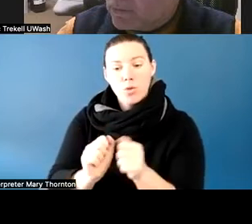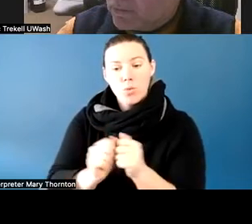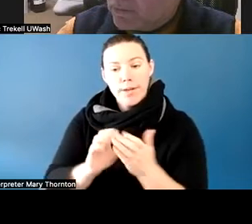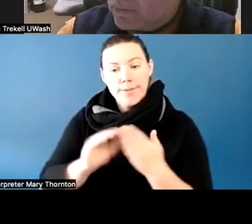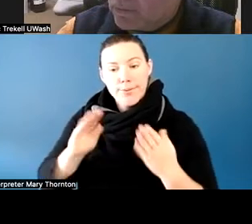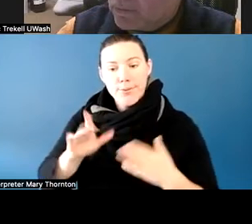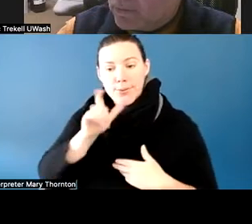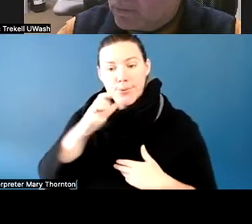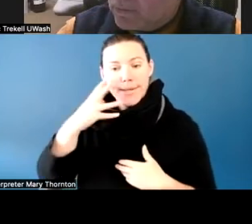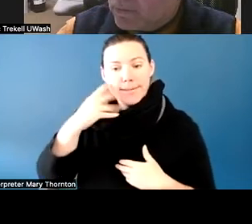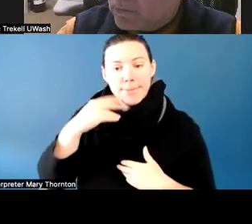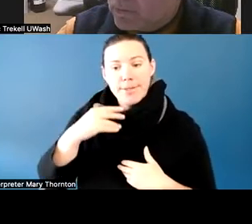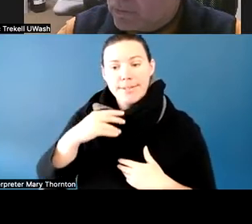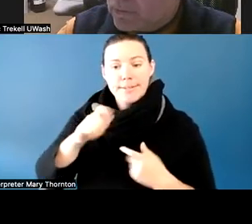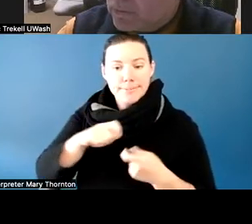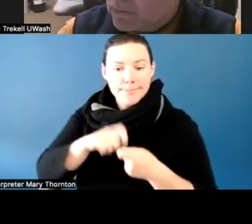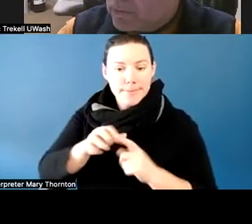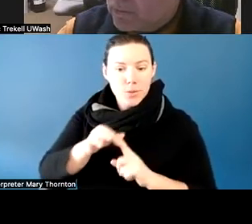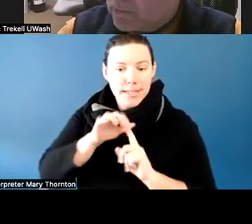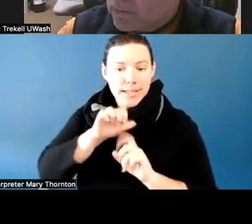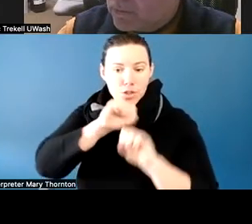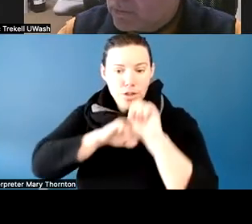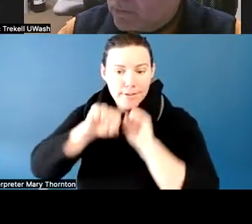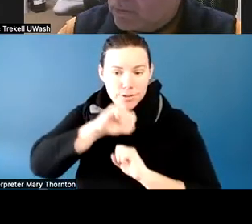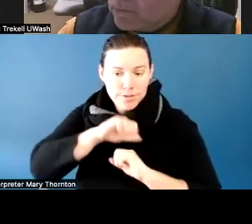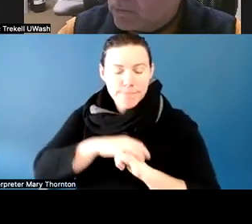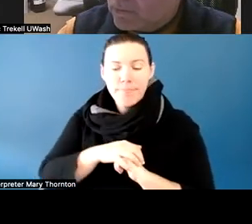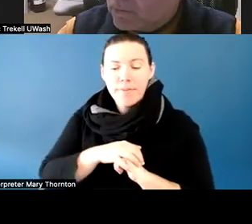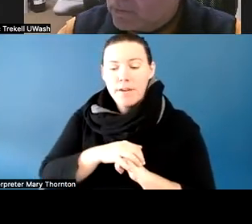So that's how I was made aware of this student.